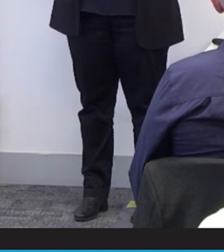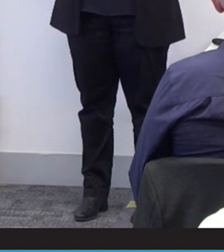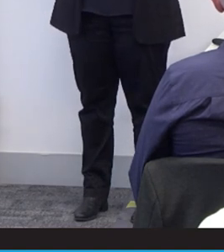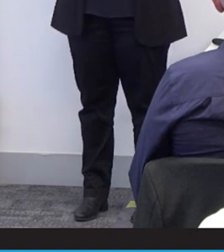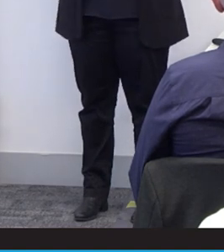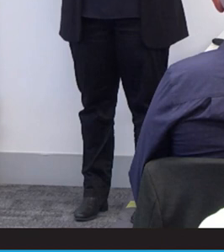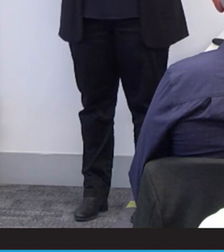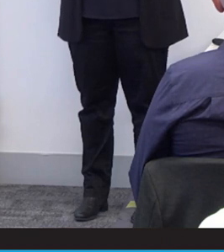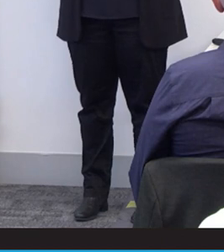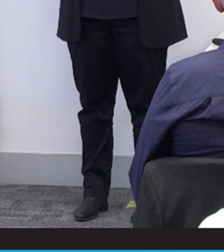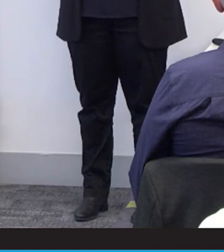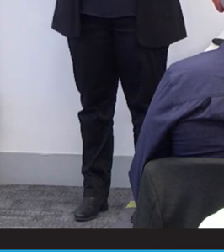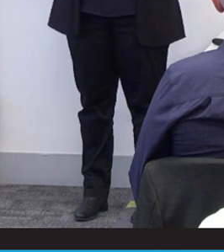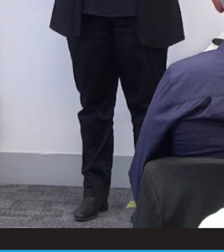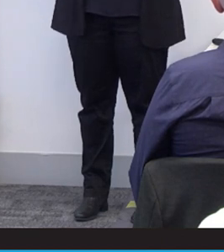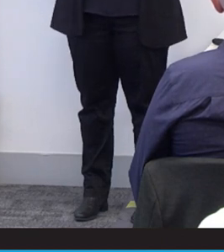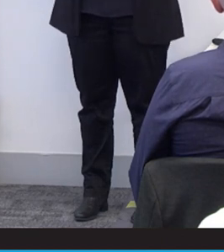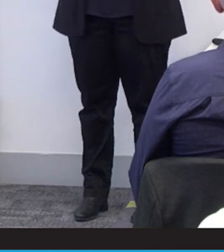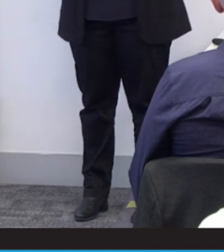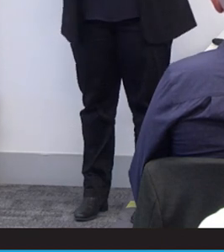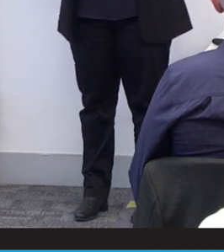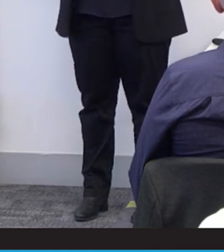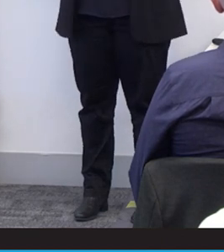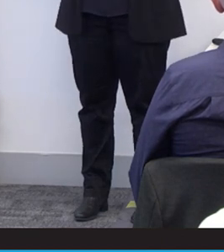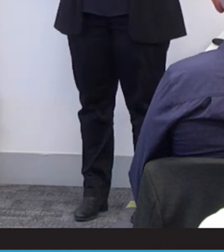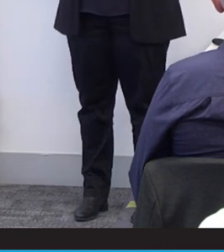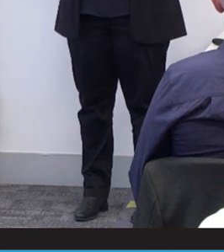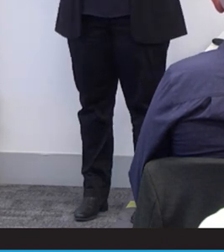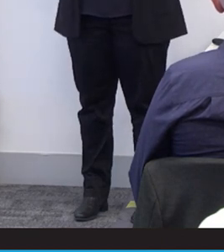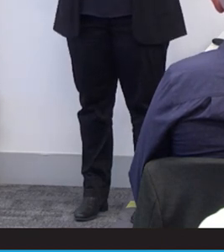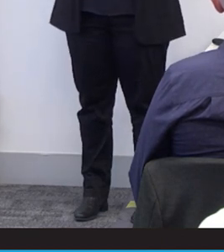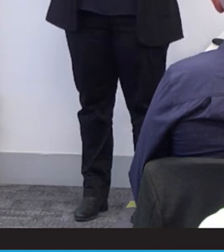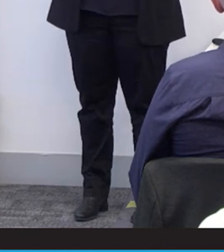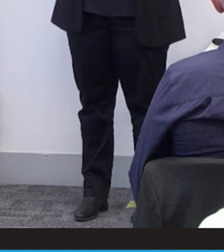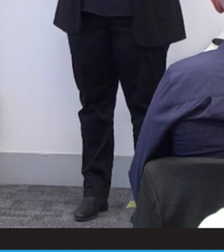Part of our life skills was assisting the administration team with daily tasks. One that